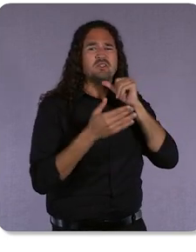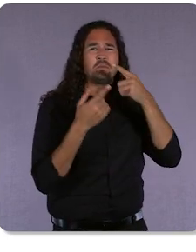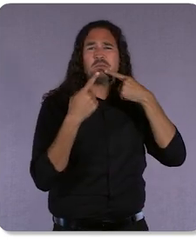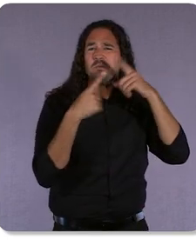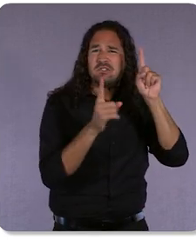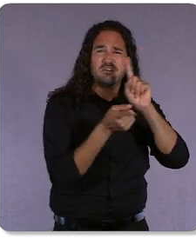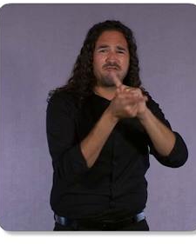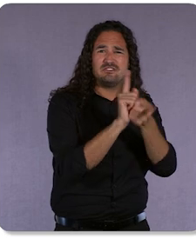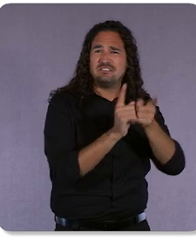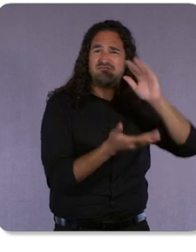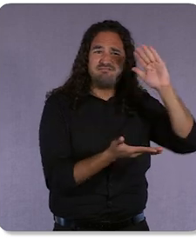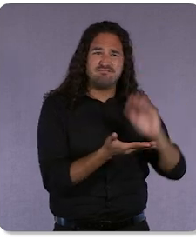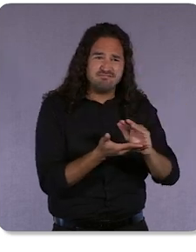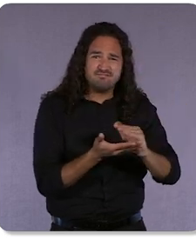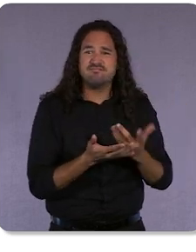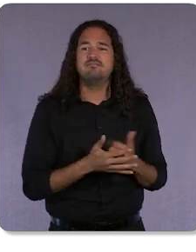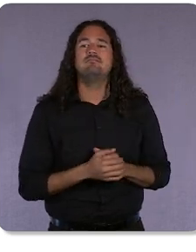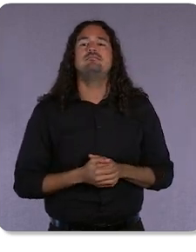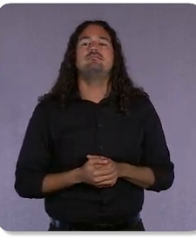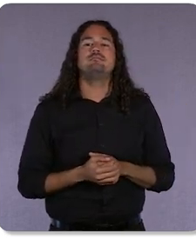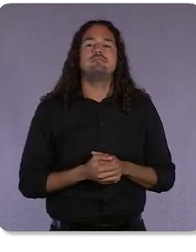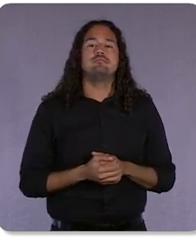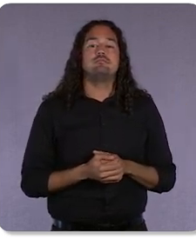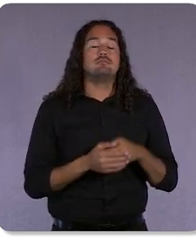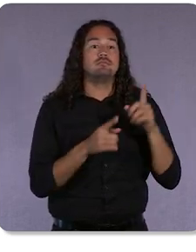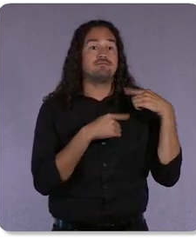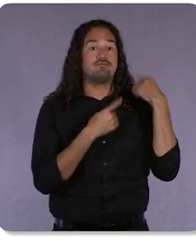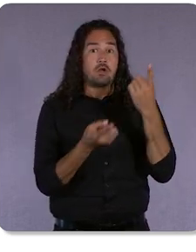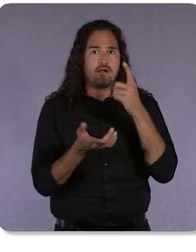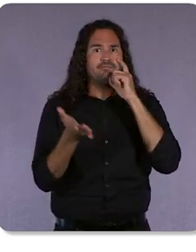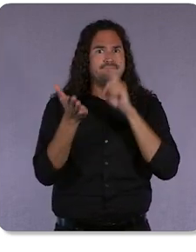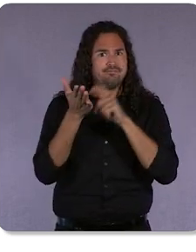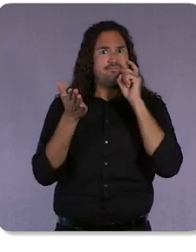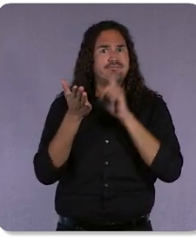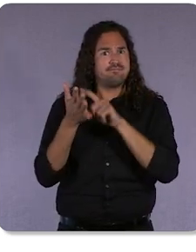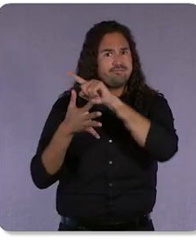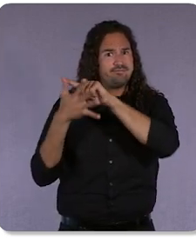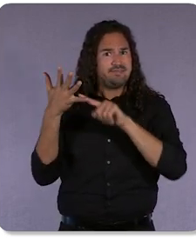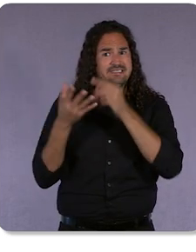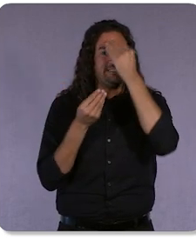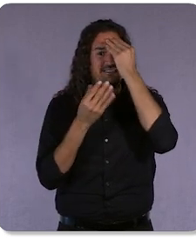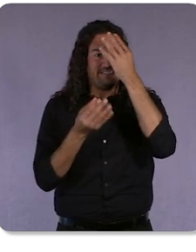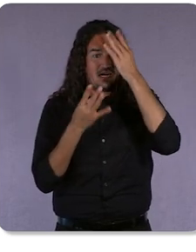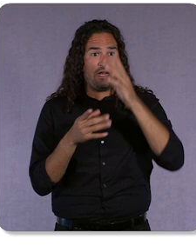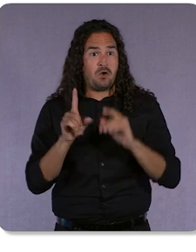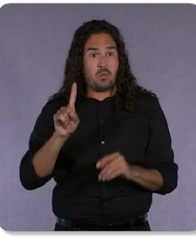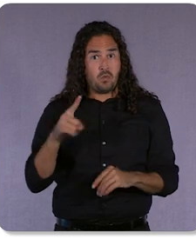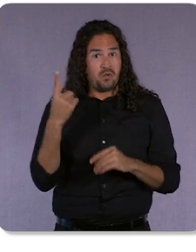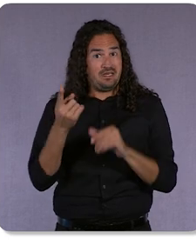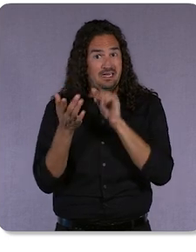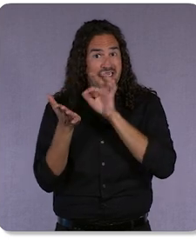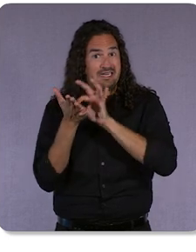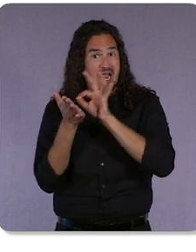So far, we’ve been viewing these insights at the single account level. You've been asking us for a more holistic view across your accounts,